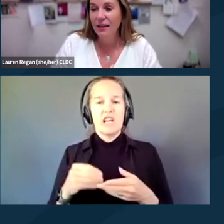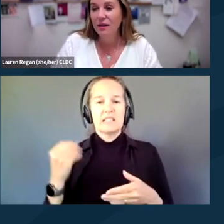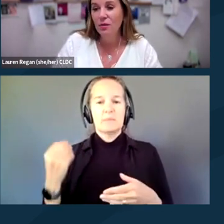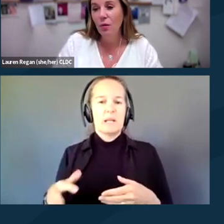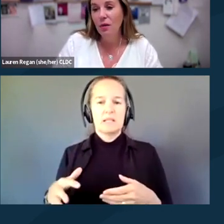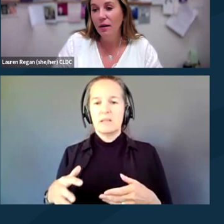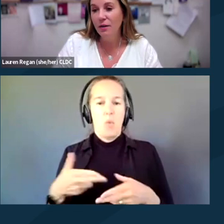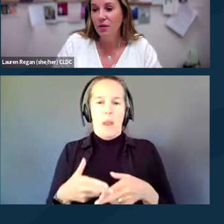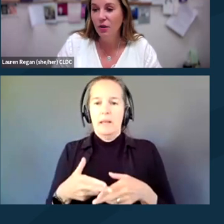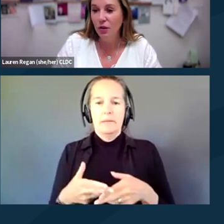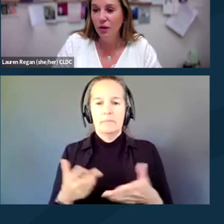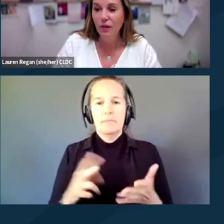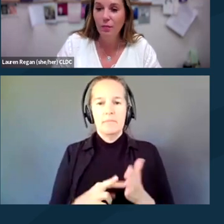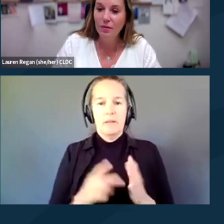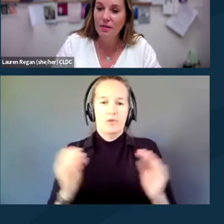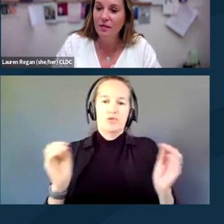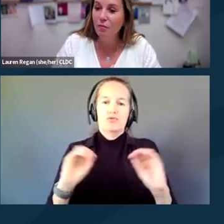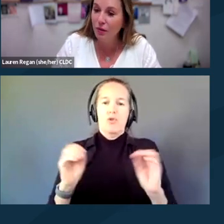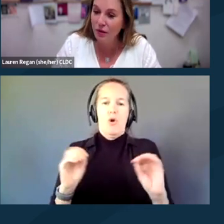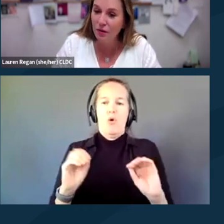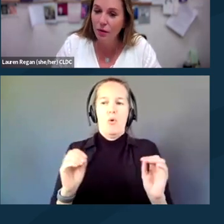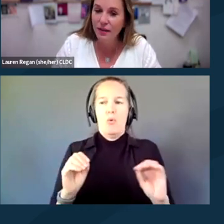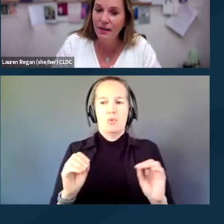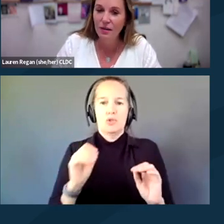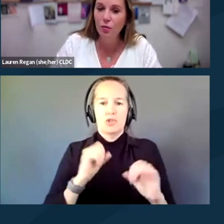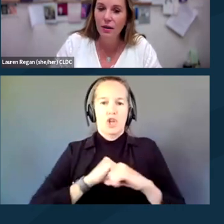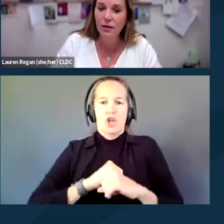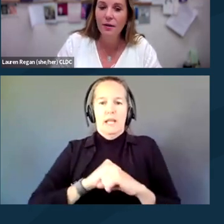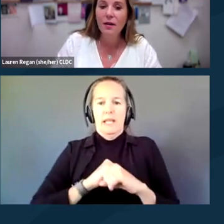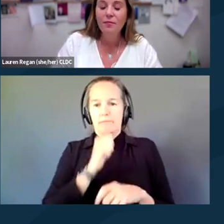It is no longer secure for the purposes of political organizing work.